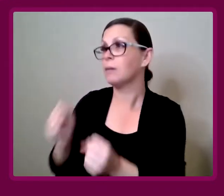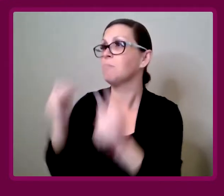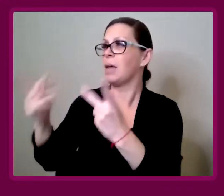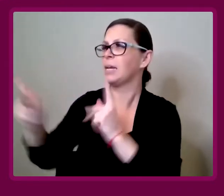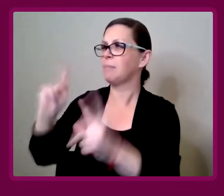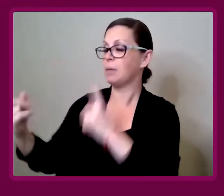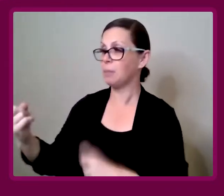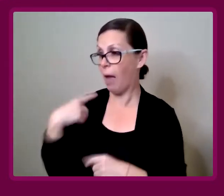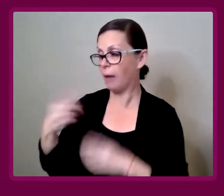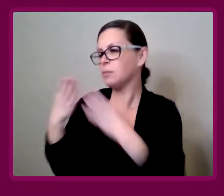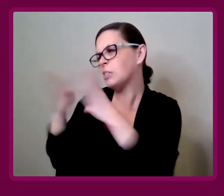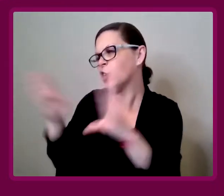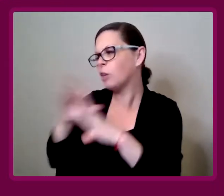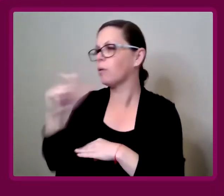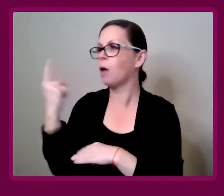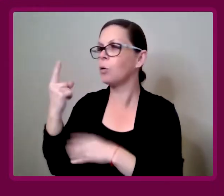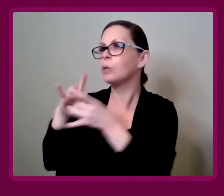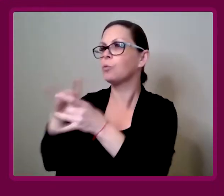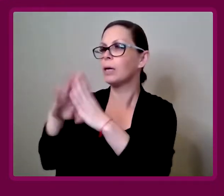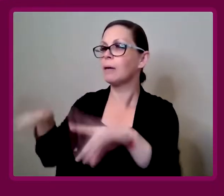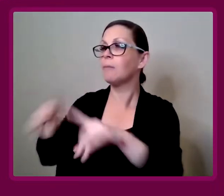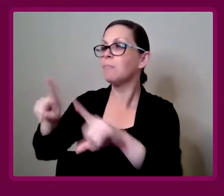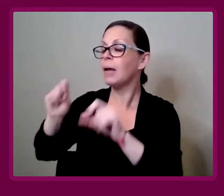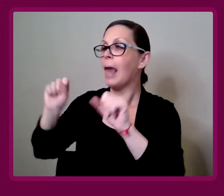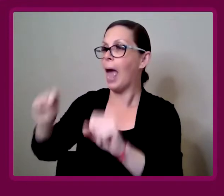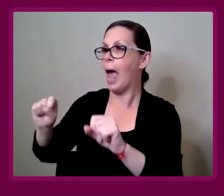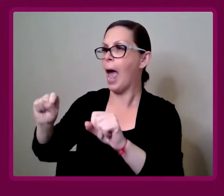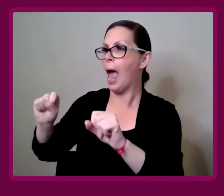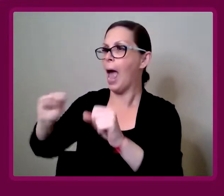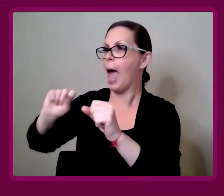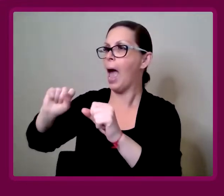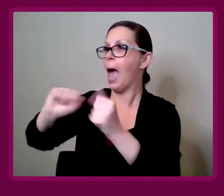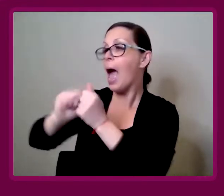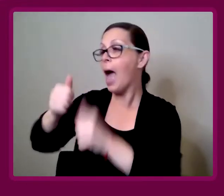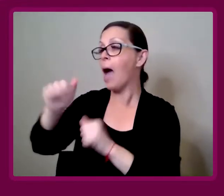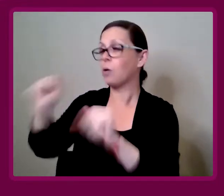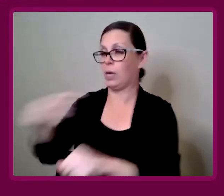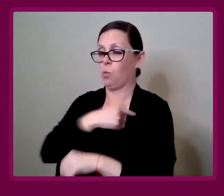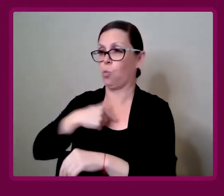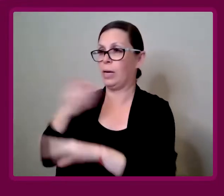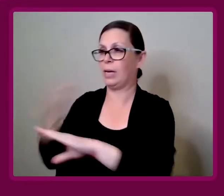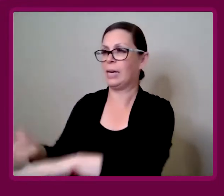A lot of people ask me, more generally, not just around housing, but how could we improve our built environment?